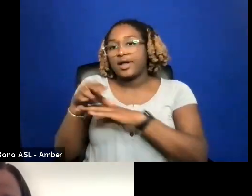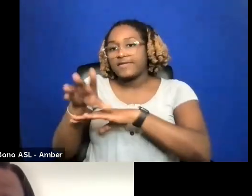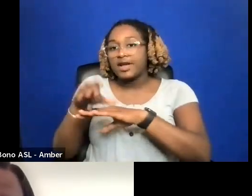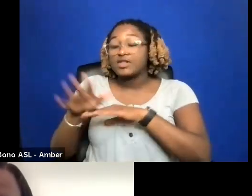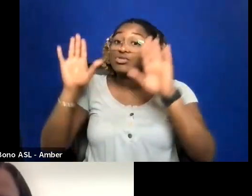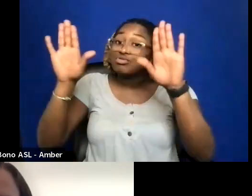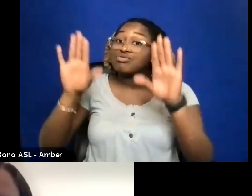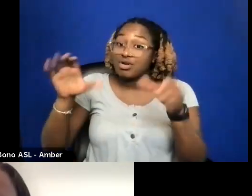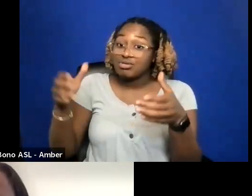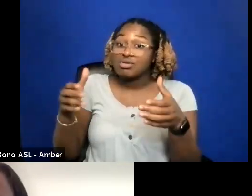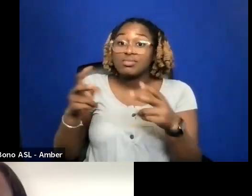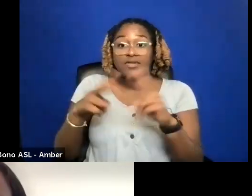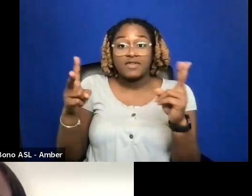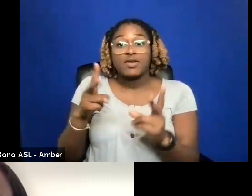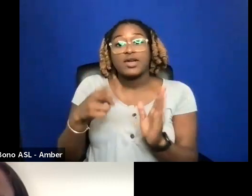GREAT GROUP, VERY HONEST.